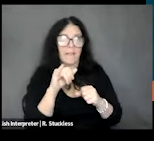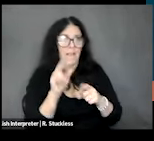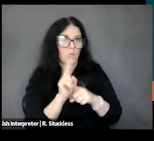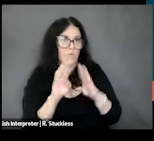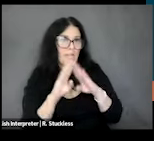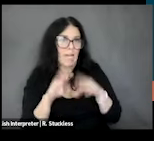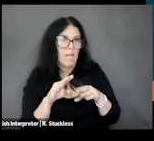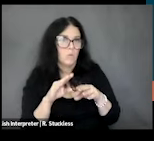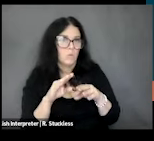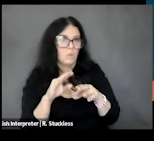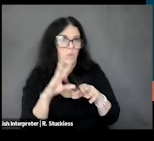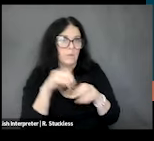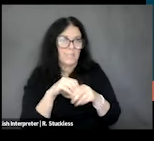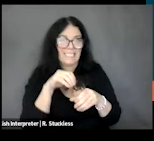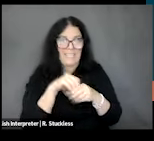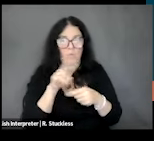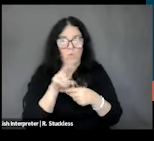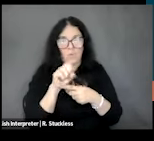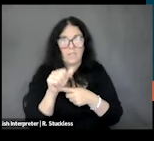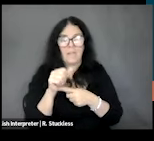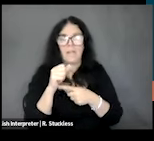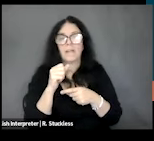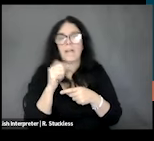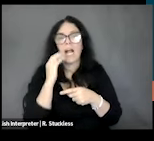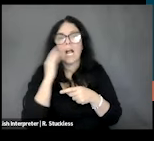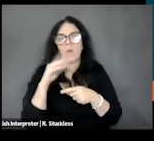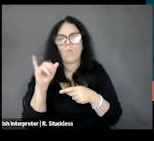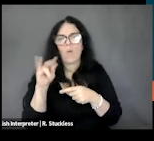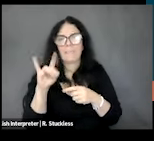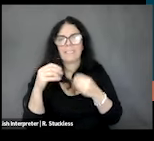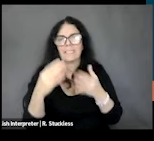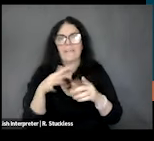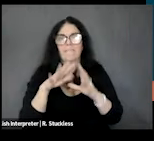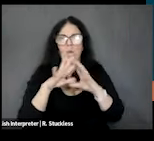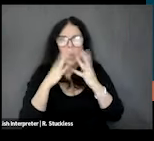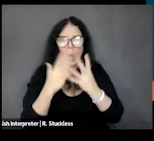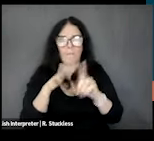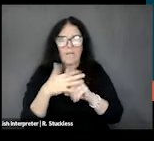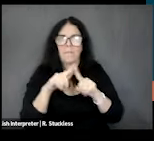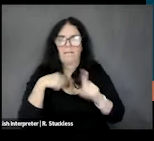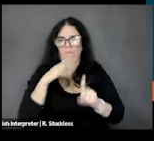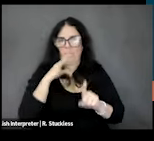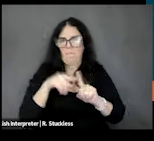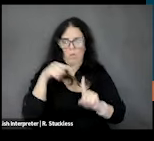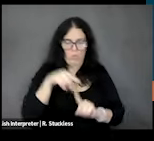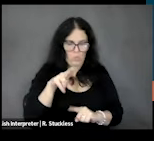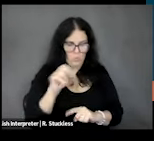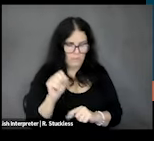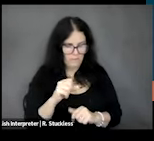the US. I know Robyn was kind of giving you guys more of a global context earlier. -Iin the US, the